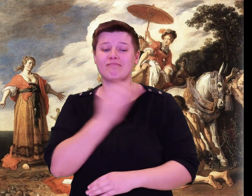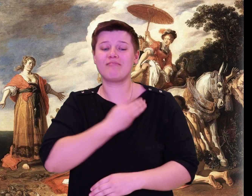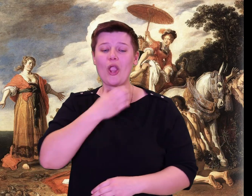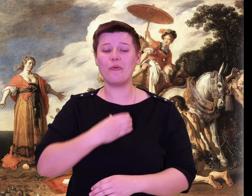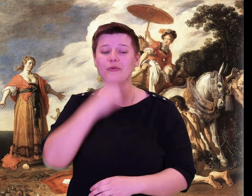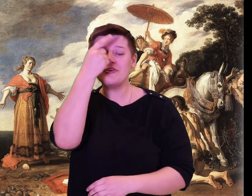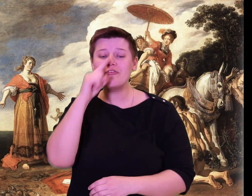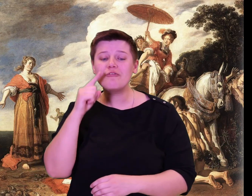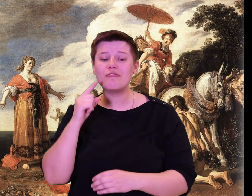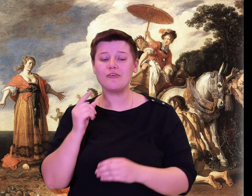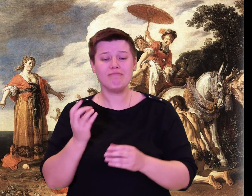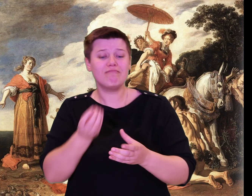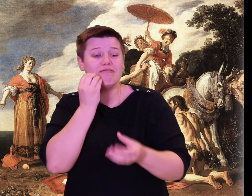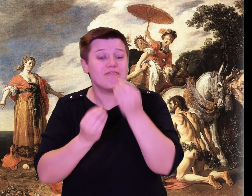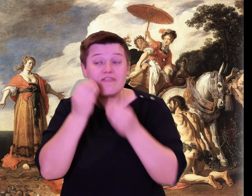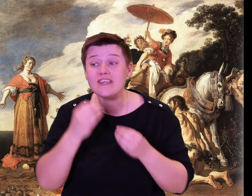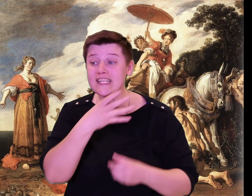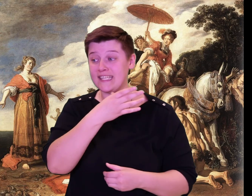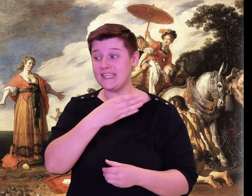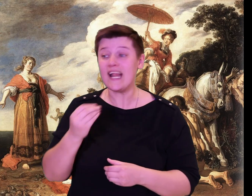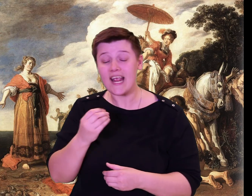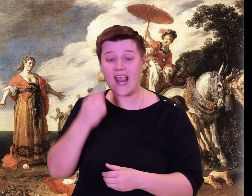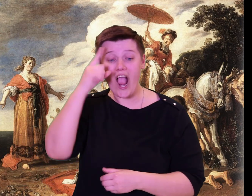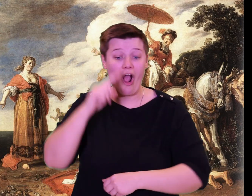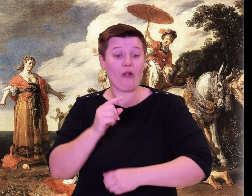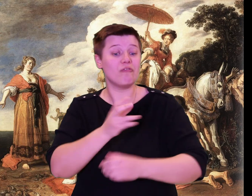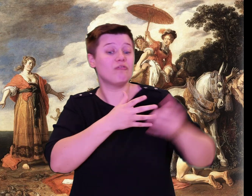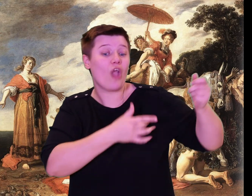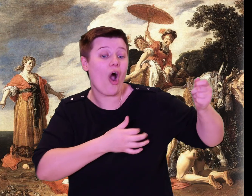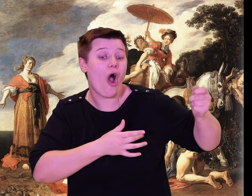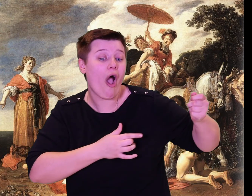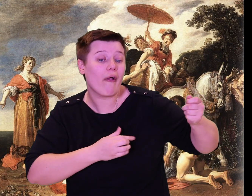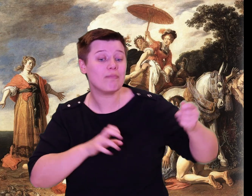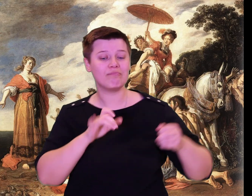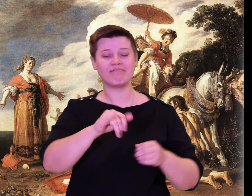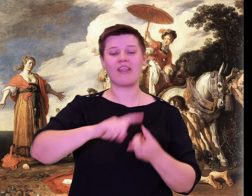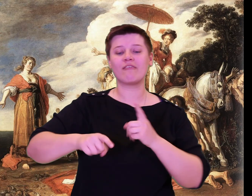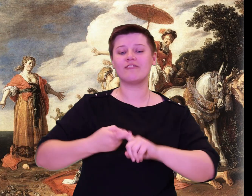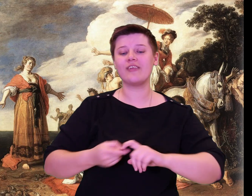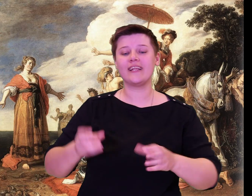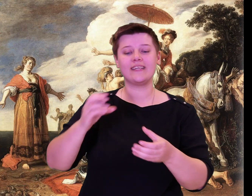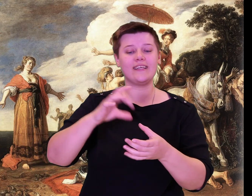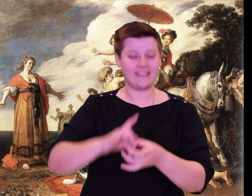heard his sobbing. So he quickly spoke.